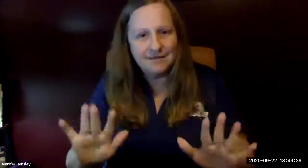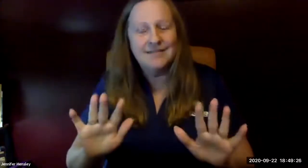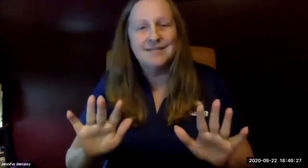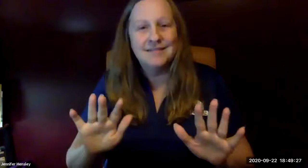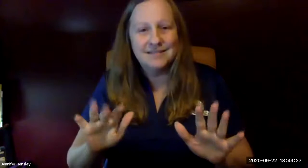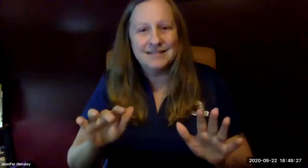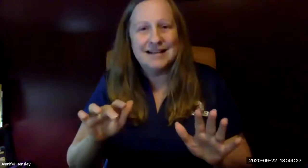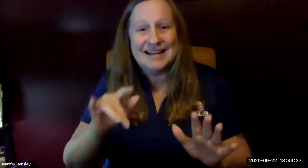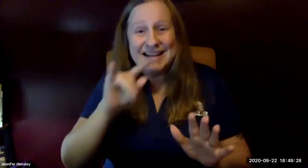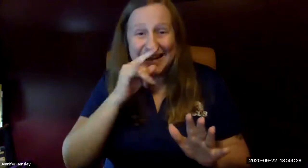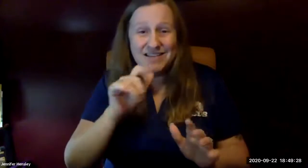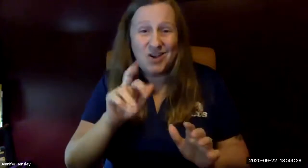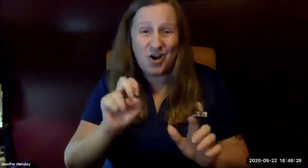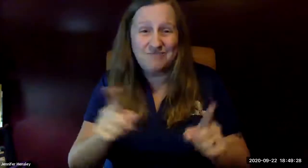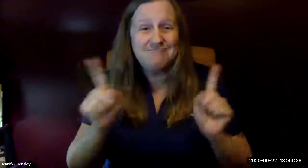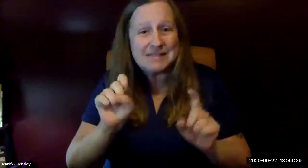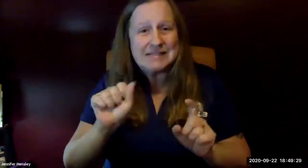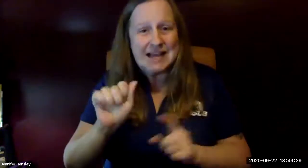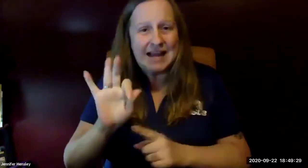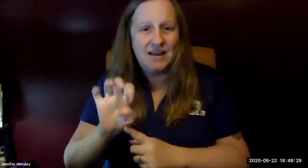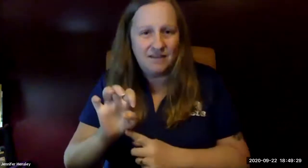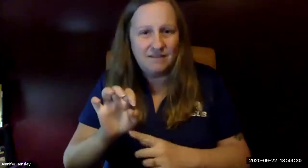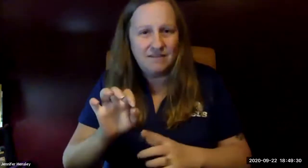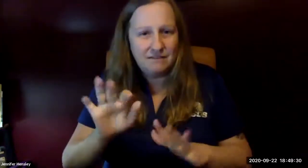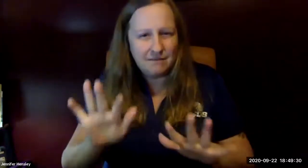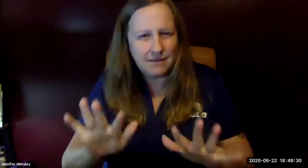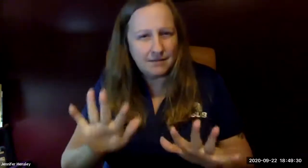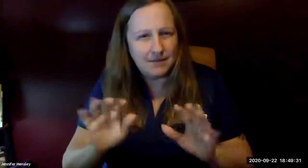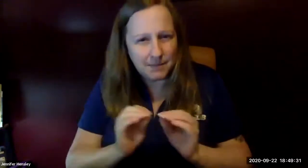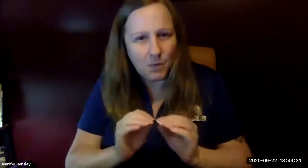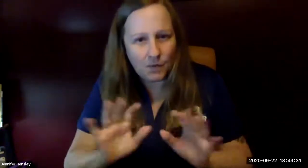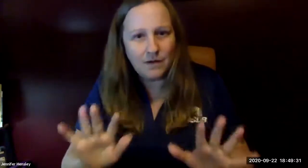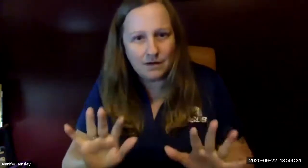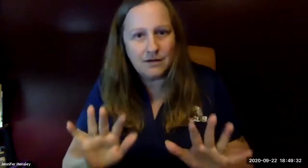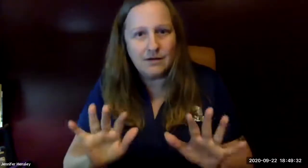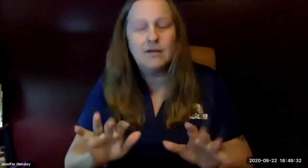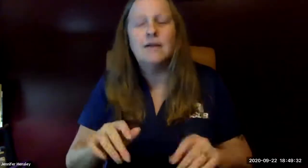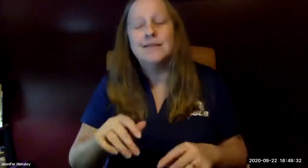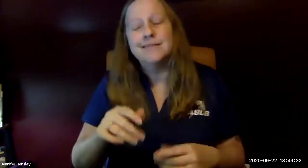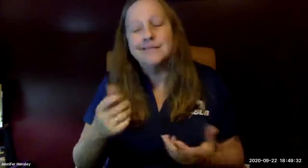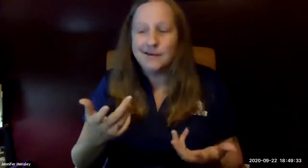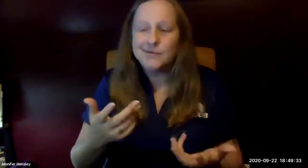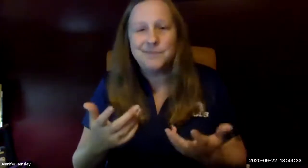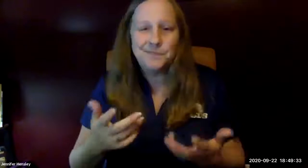and we're okay